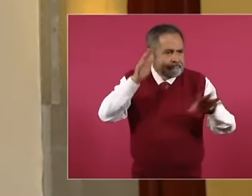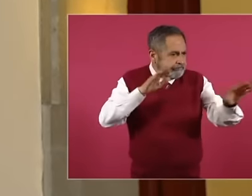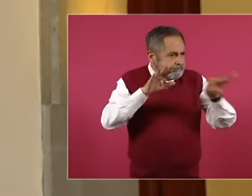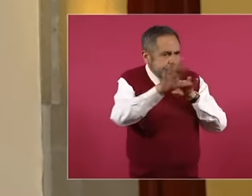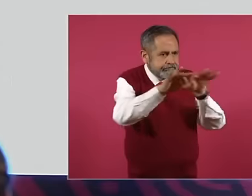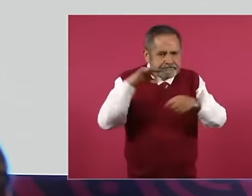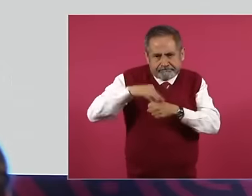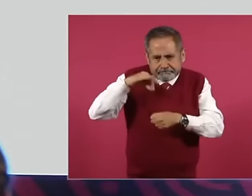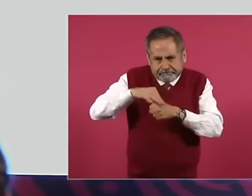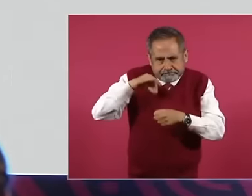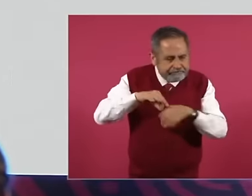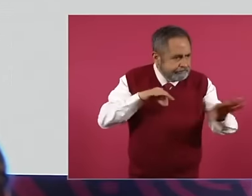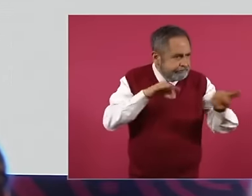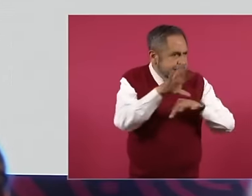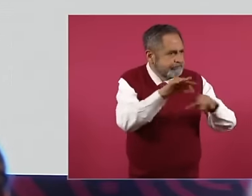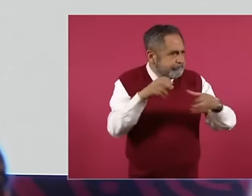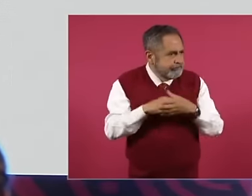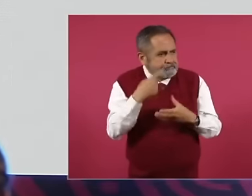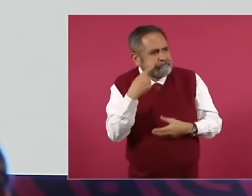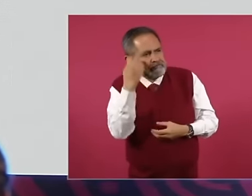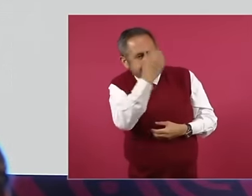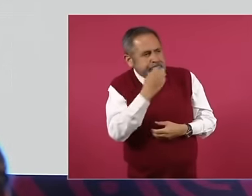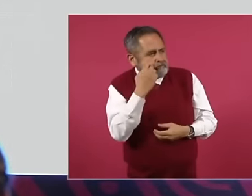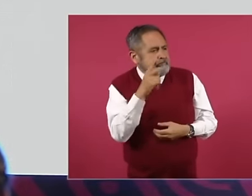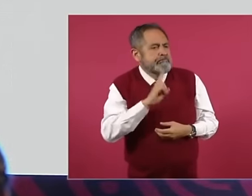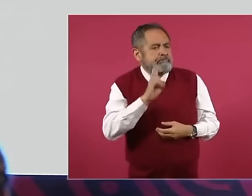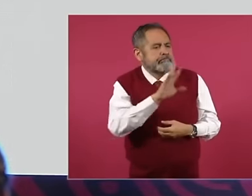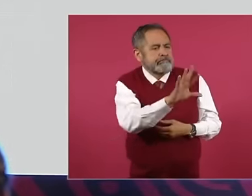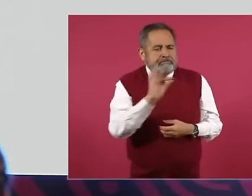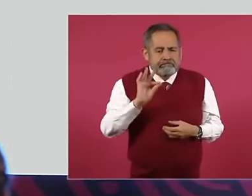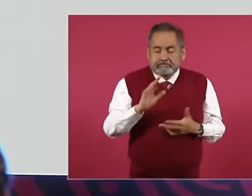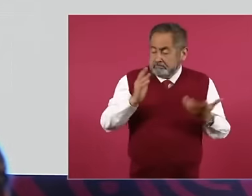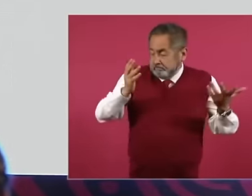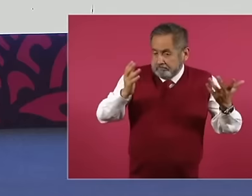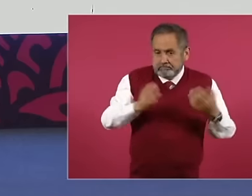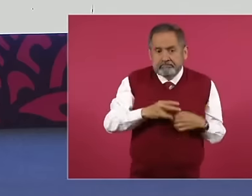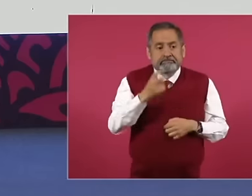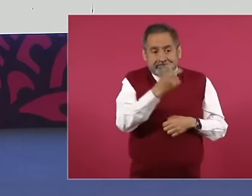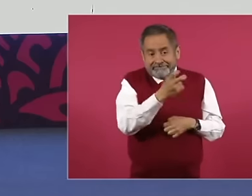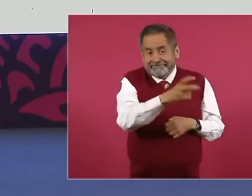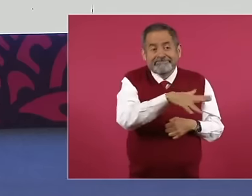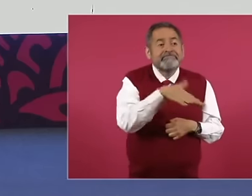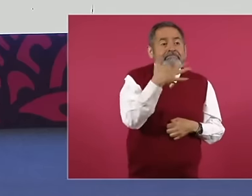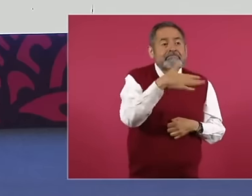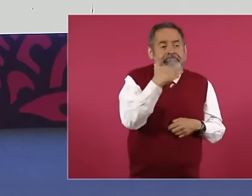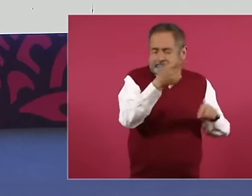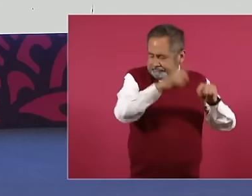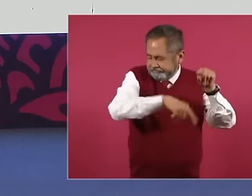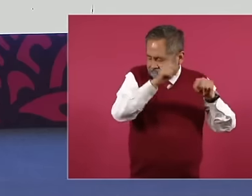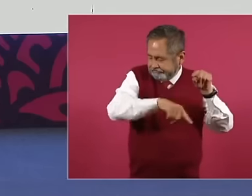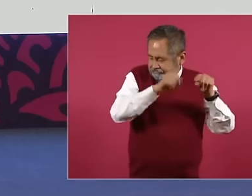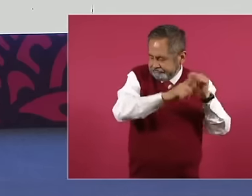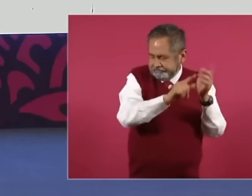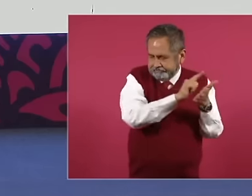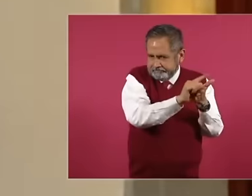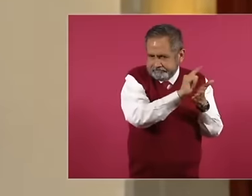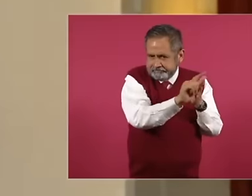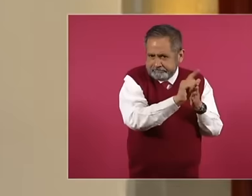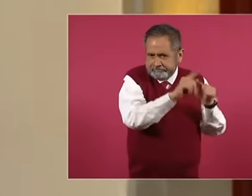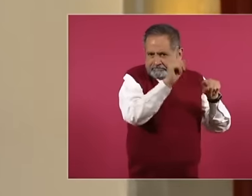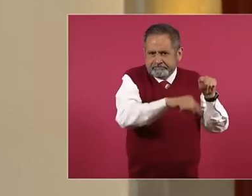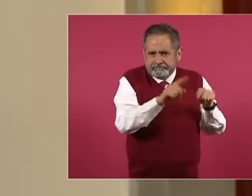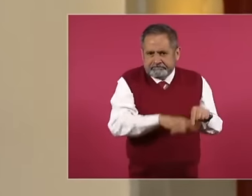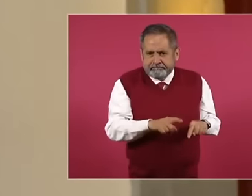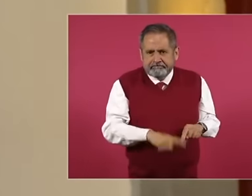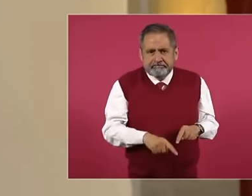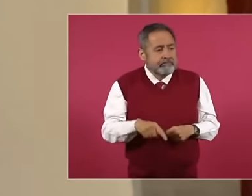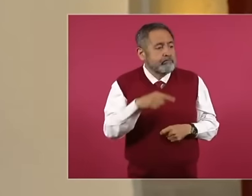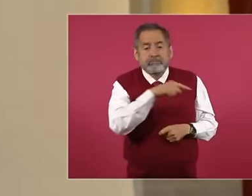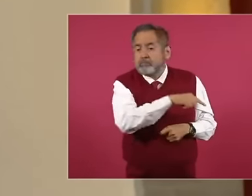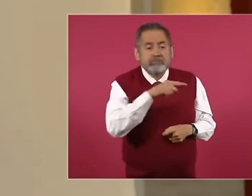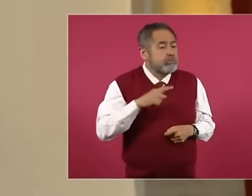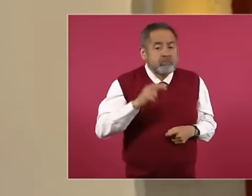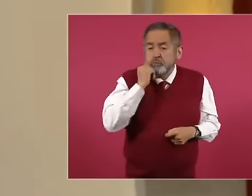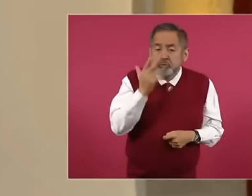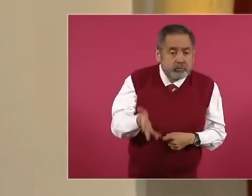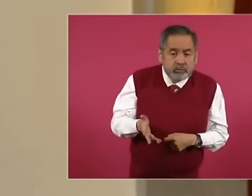can cleanse the judiciary of corruption But they don't want that to happen,